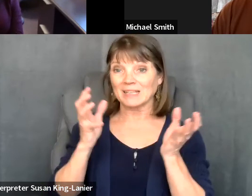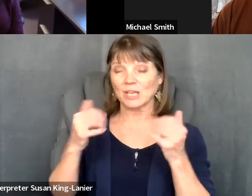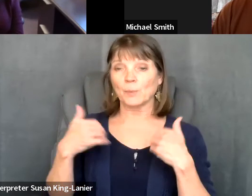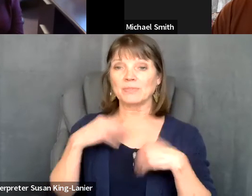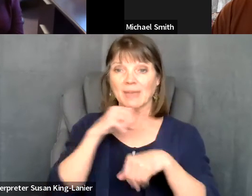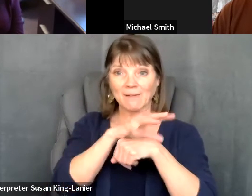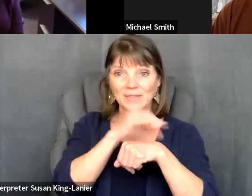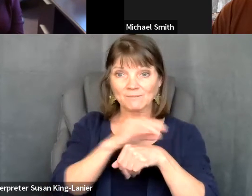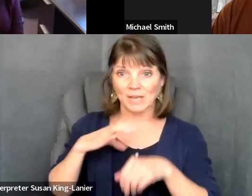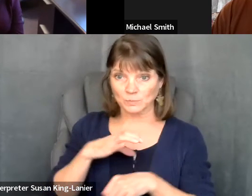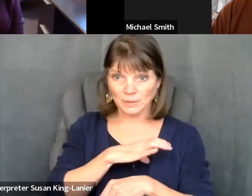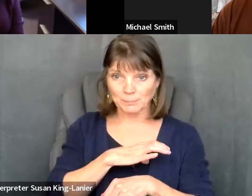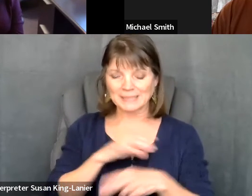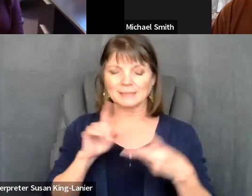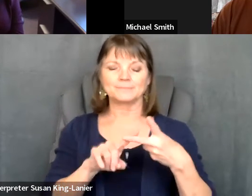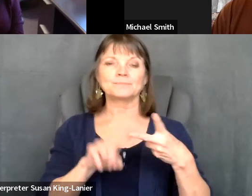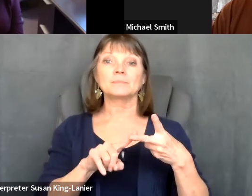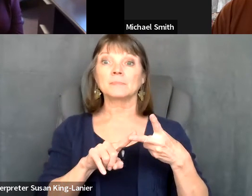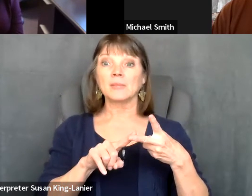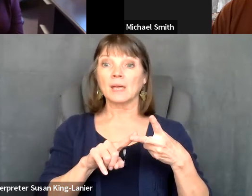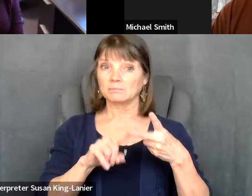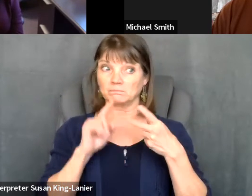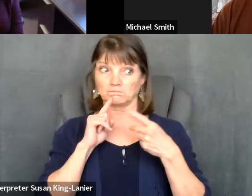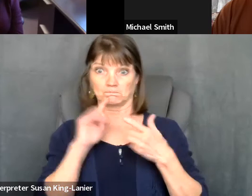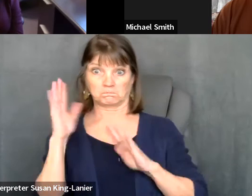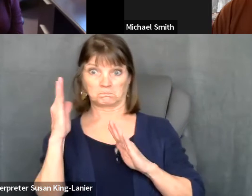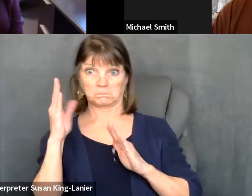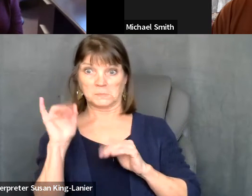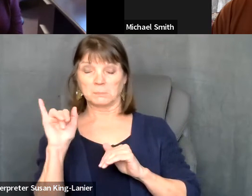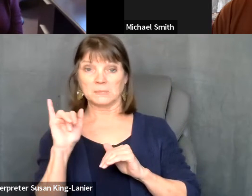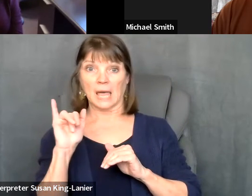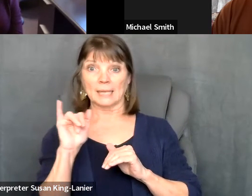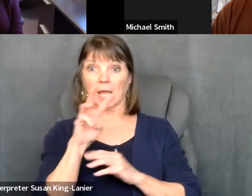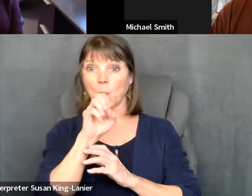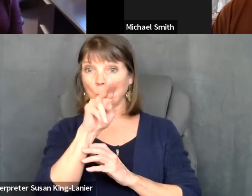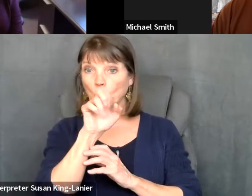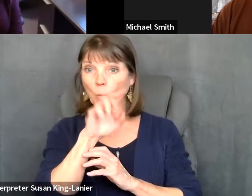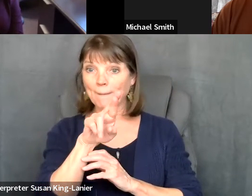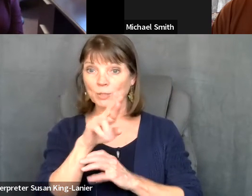Kelly Crosbie: and the second thing I want to say is apparently, even though our our Webinar holds a thousand attendings.